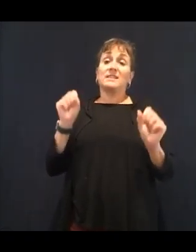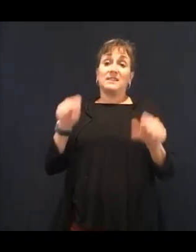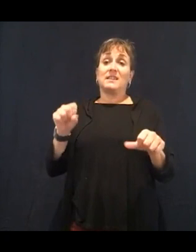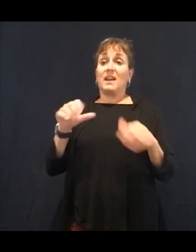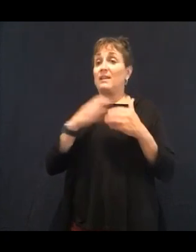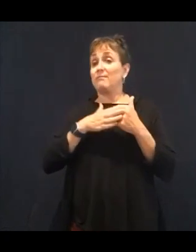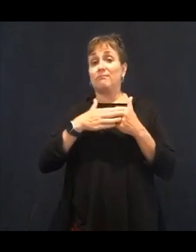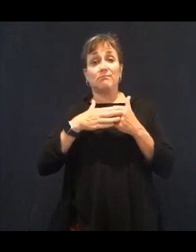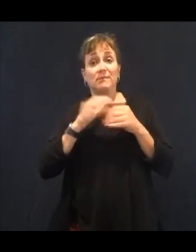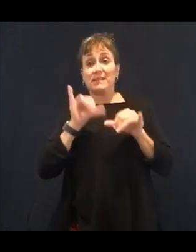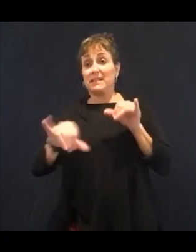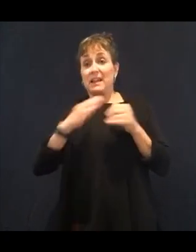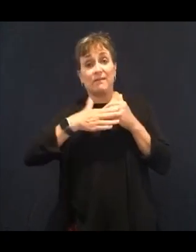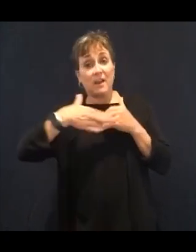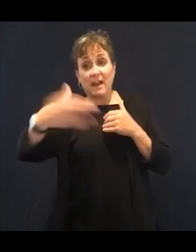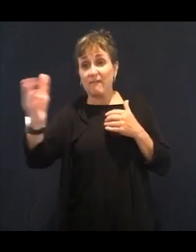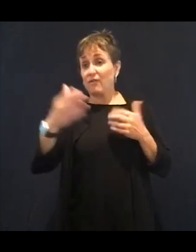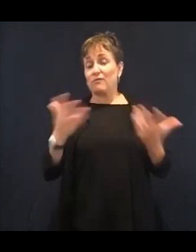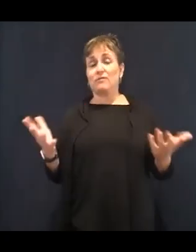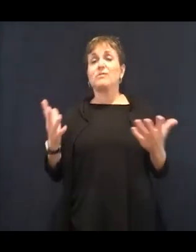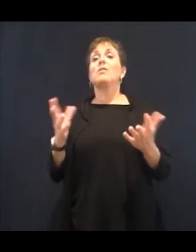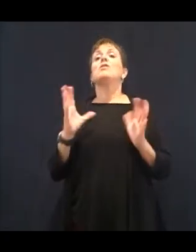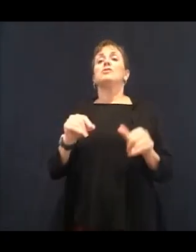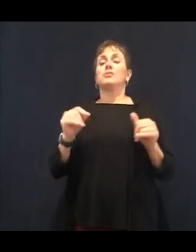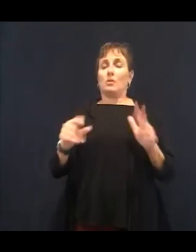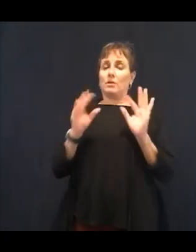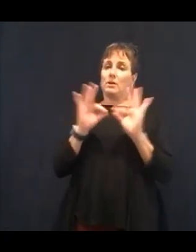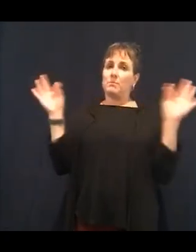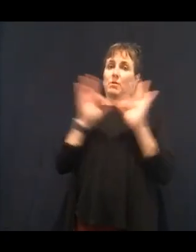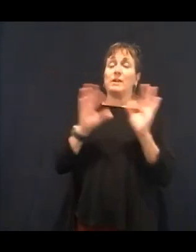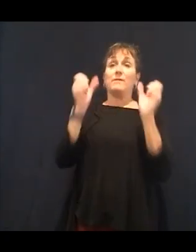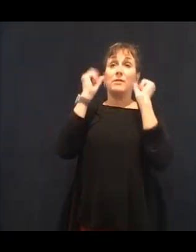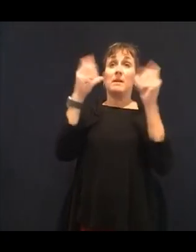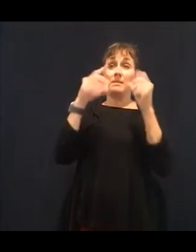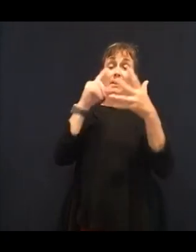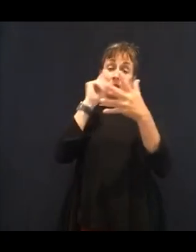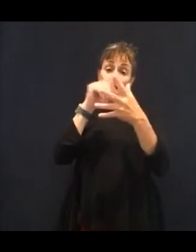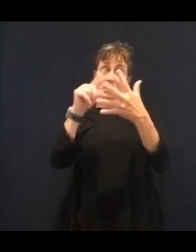don't eat it. It's a chemical. If something says low or